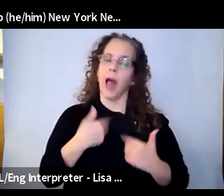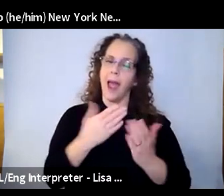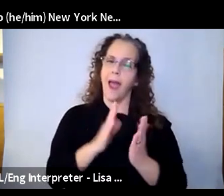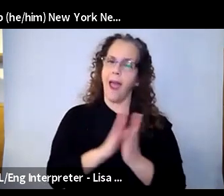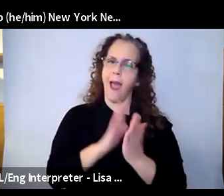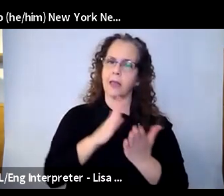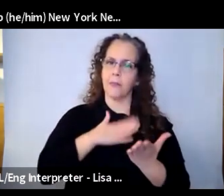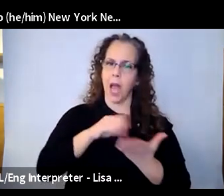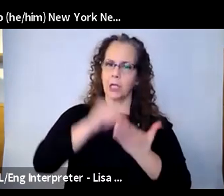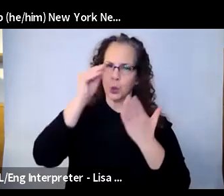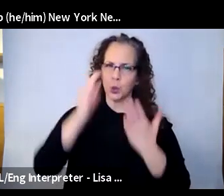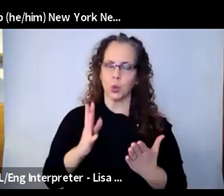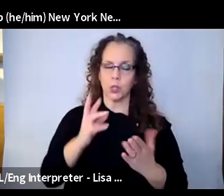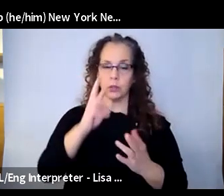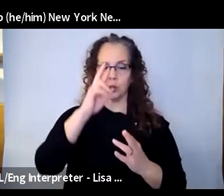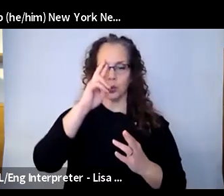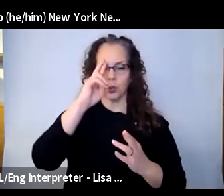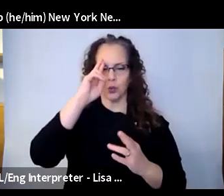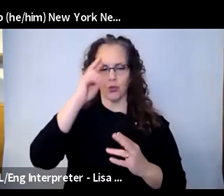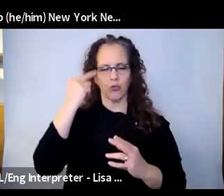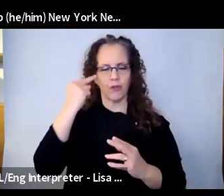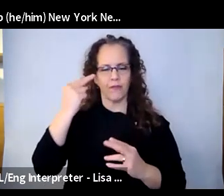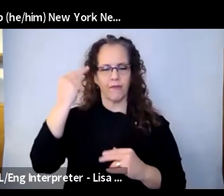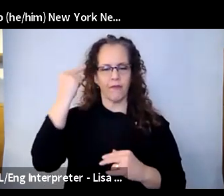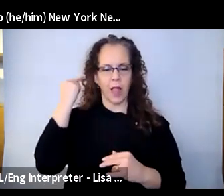reflect on the stories that they share, and why they share them